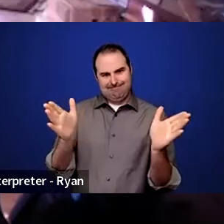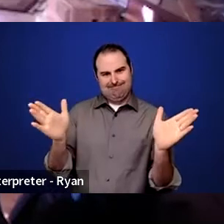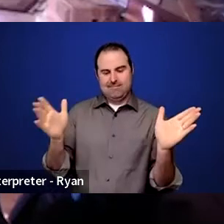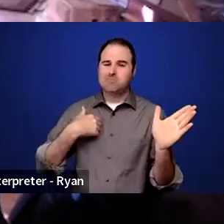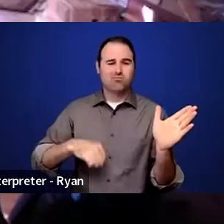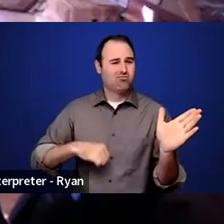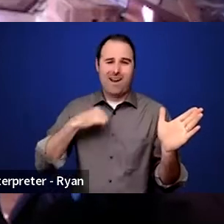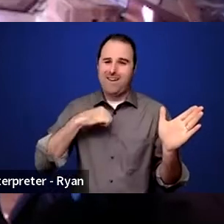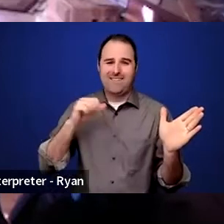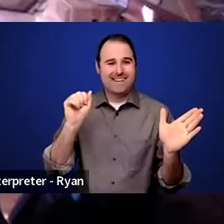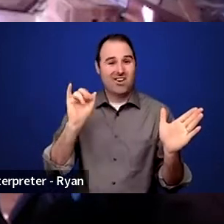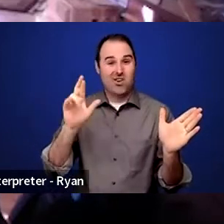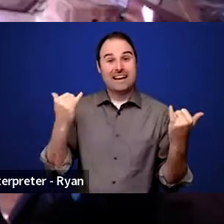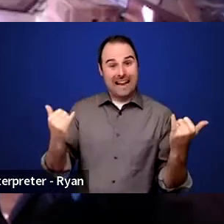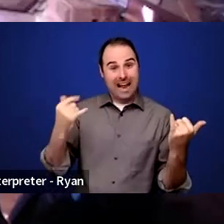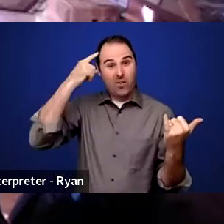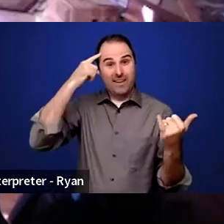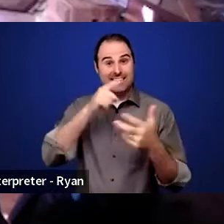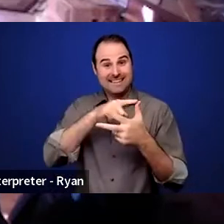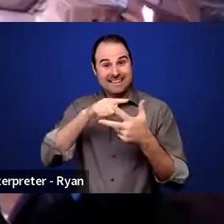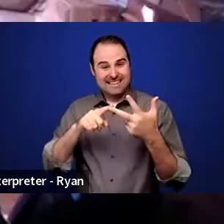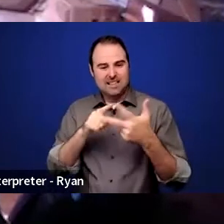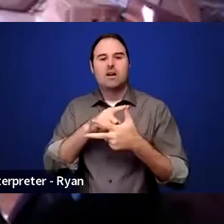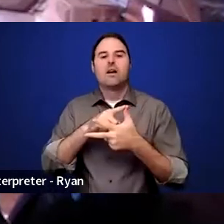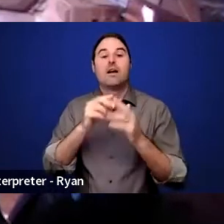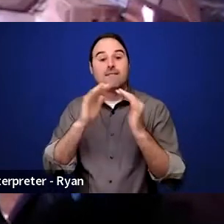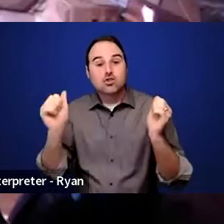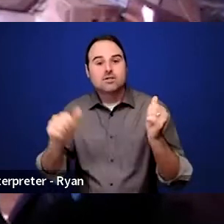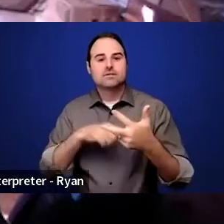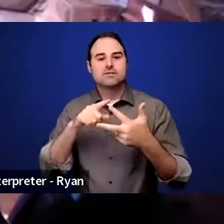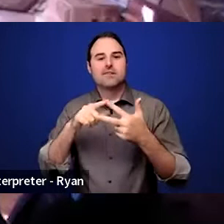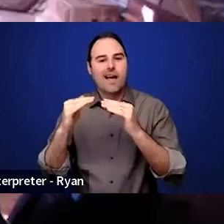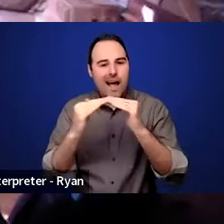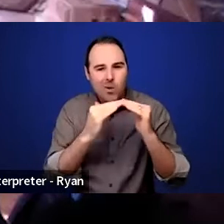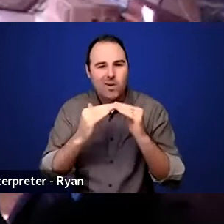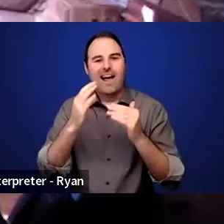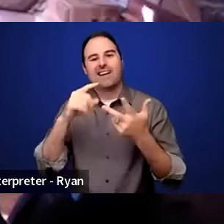to say that we think about diversity, equity, and inclusion and I think just in a simple way that reflects